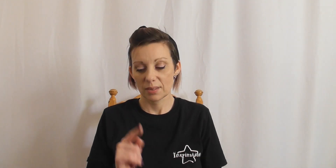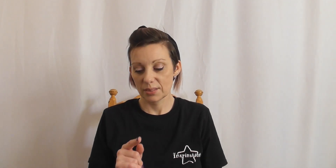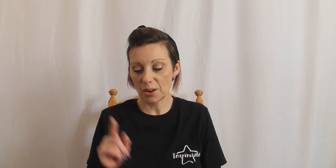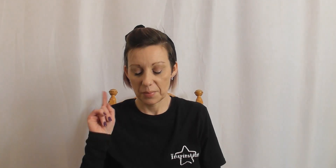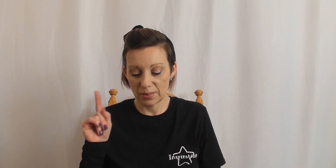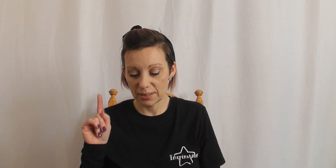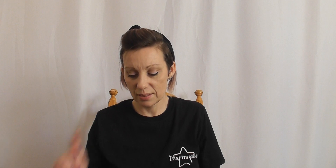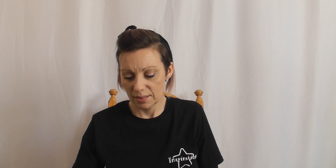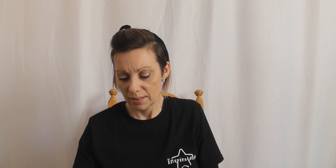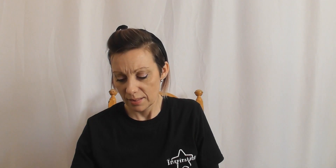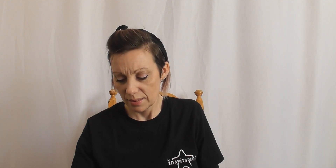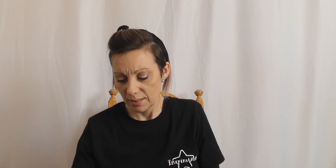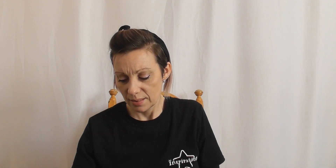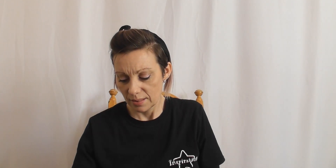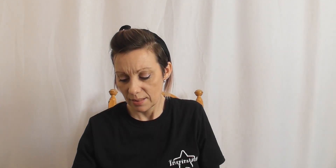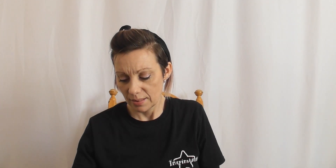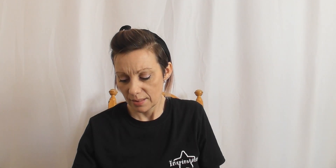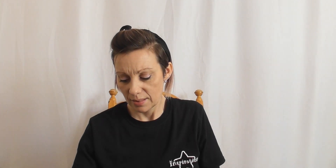So gonna listen